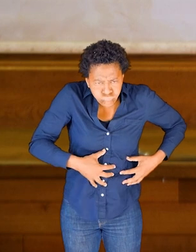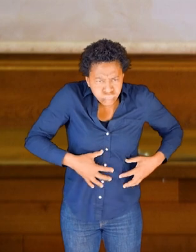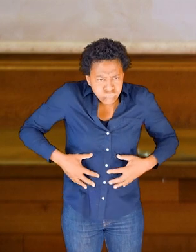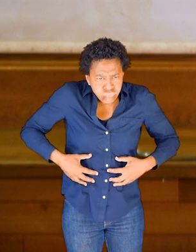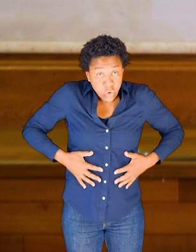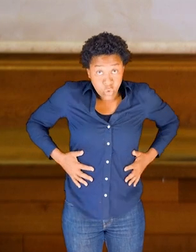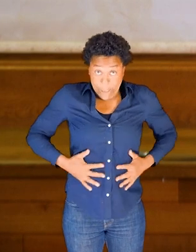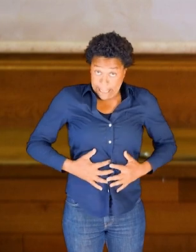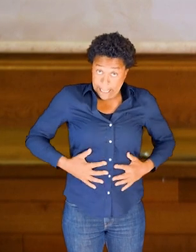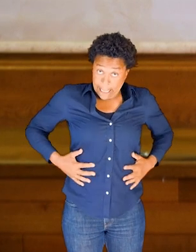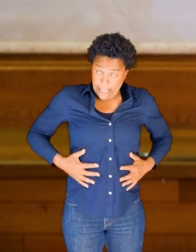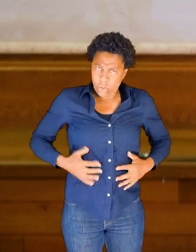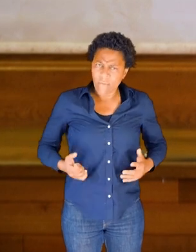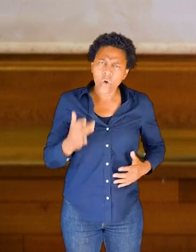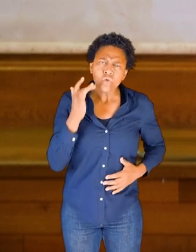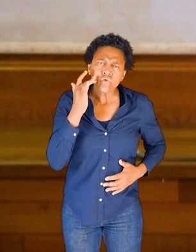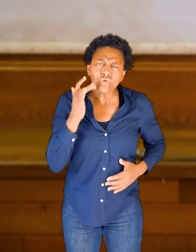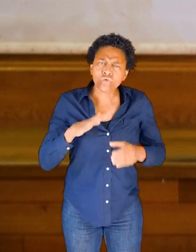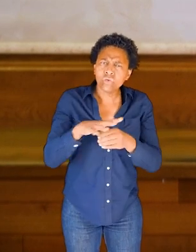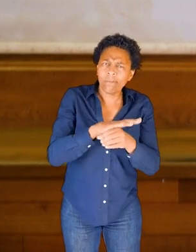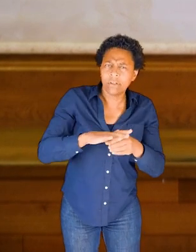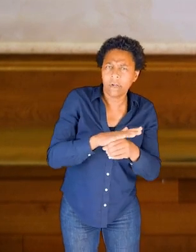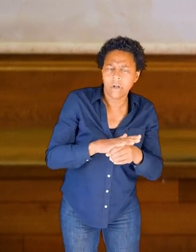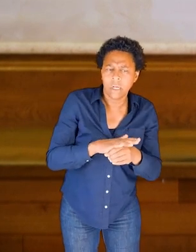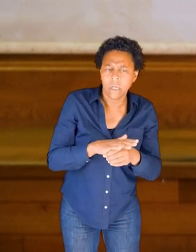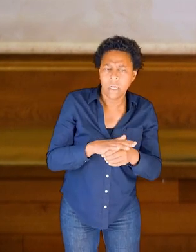So the--around your belly, the soft area.